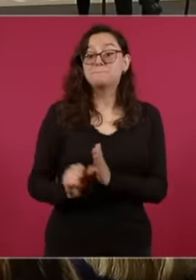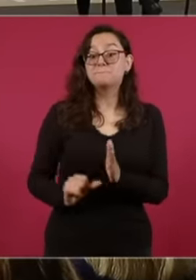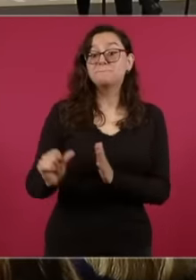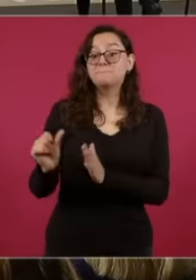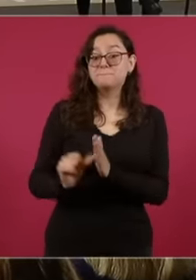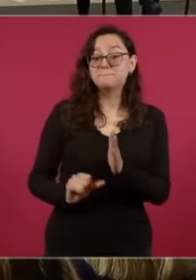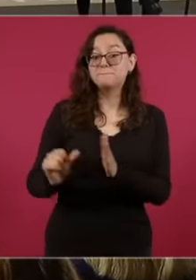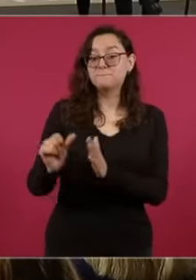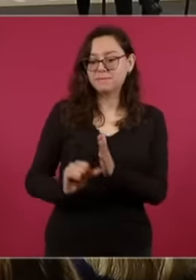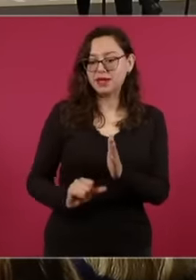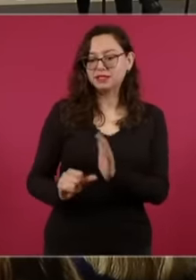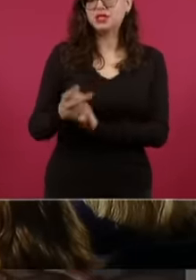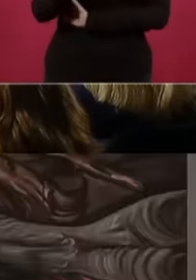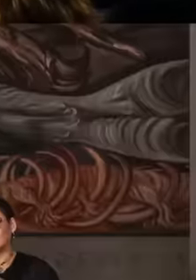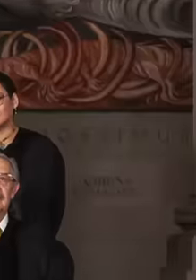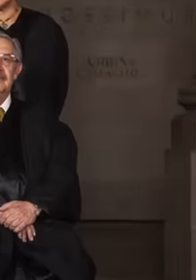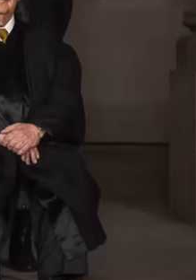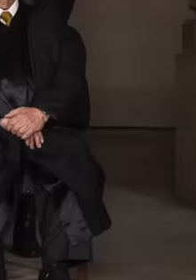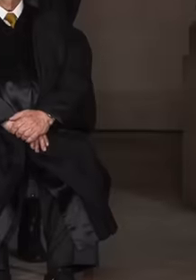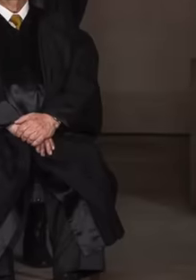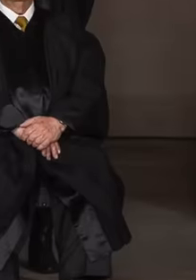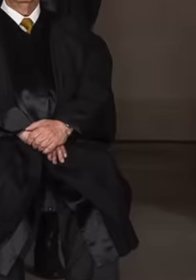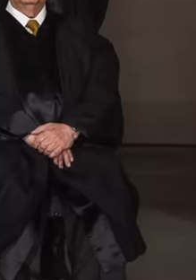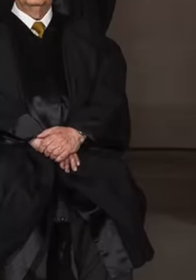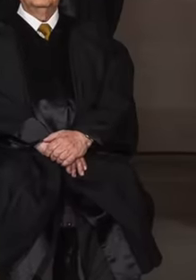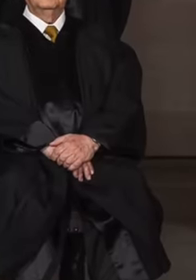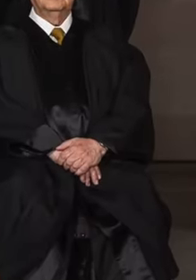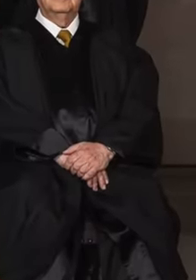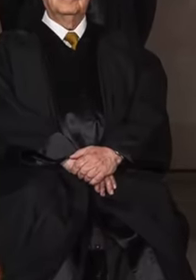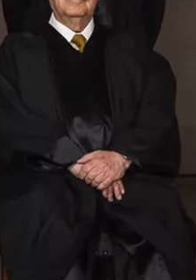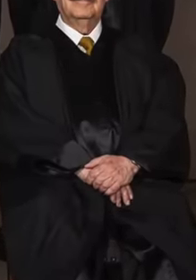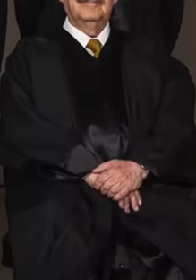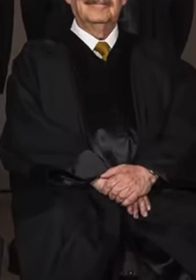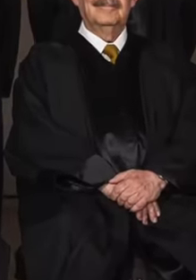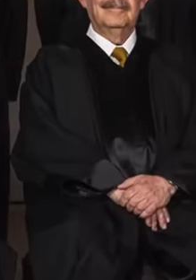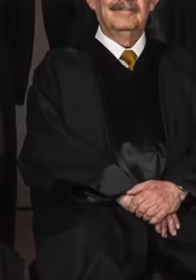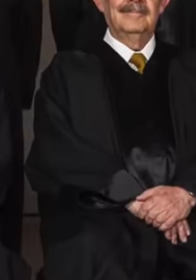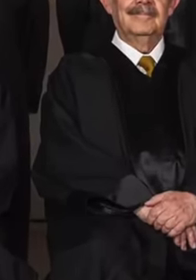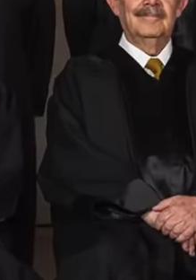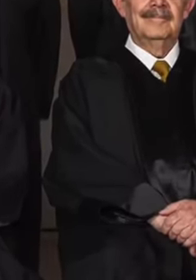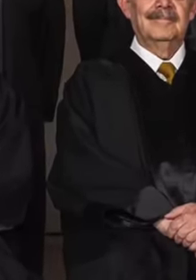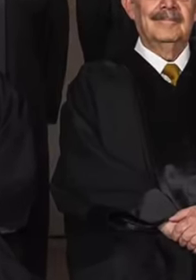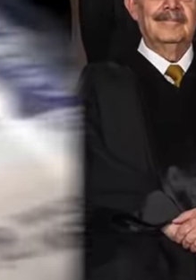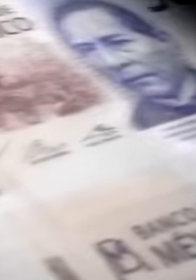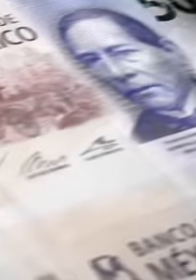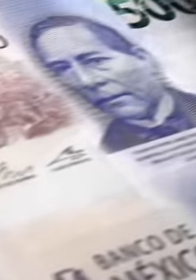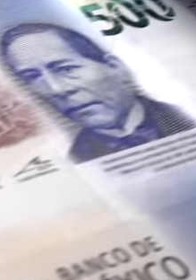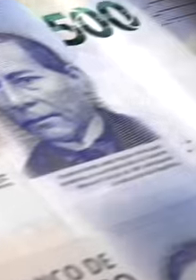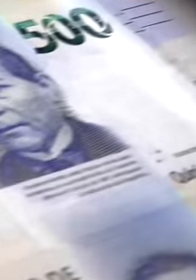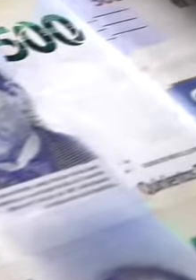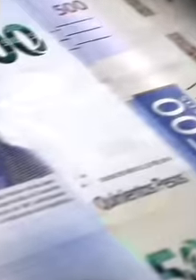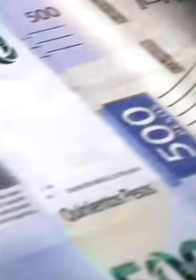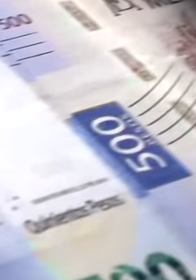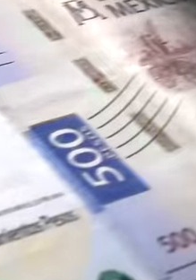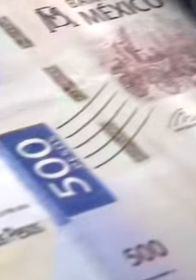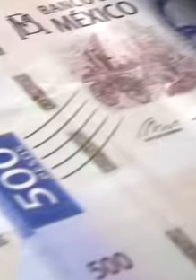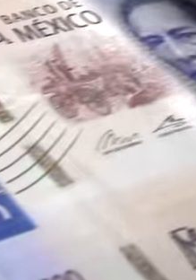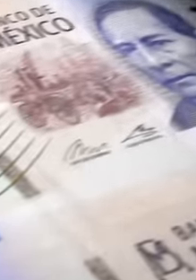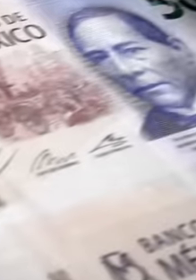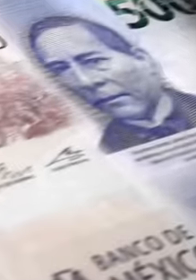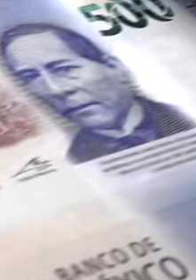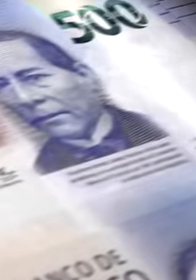the judges, magistrates and ministers as well as their employees receive monthly. It is truly